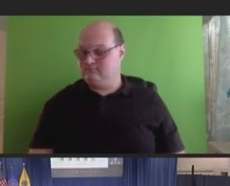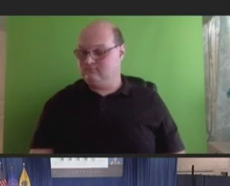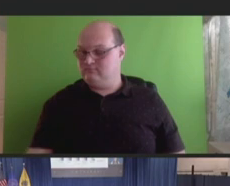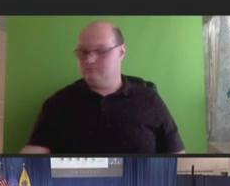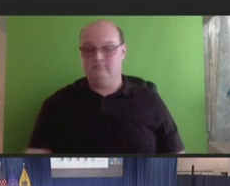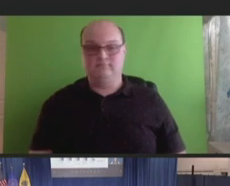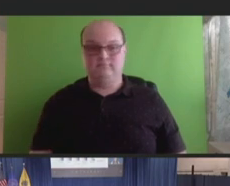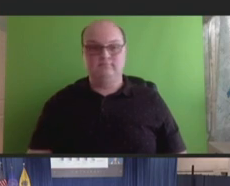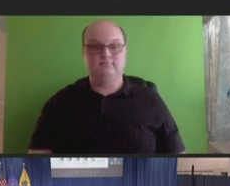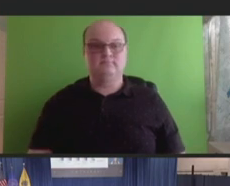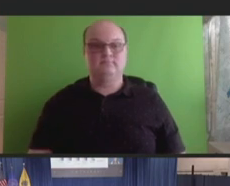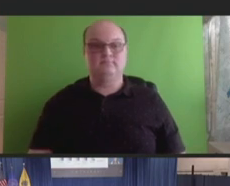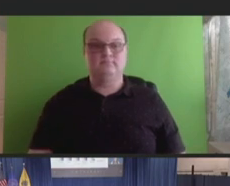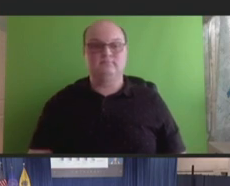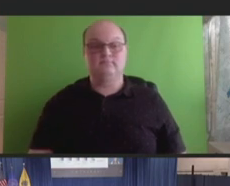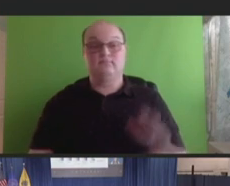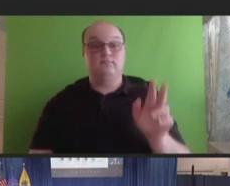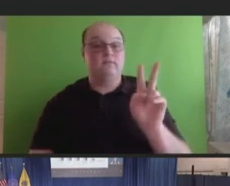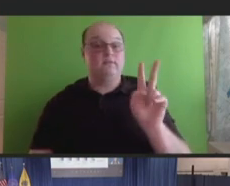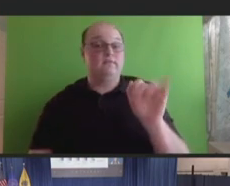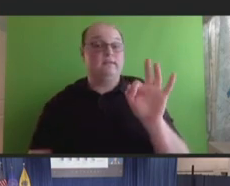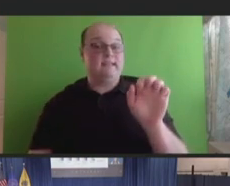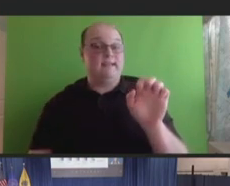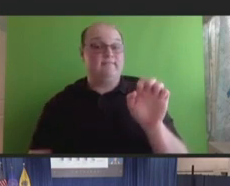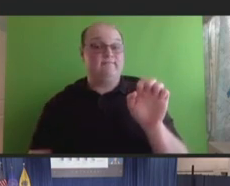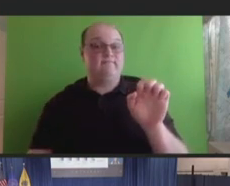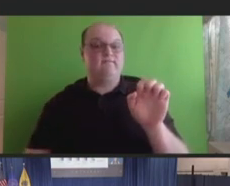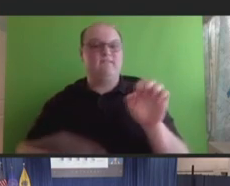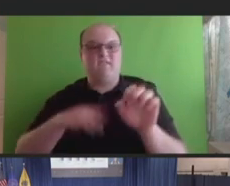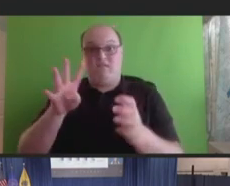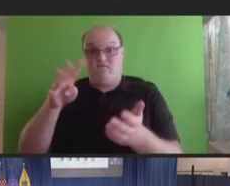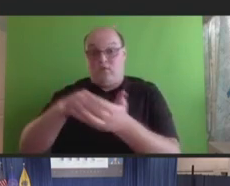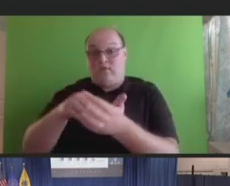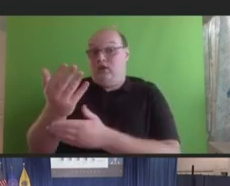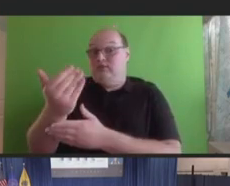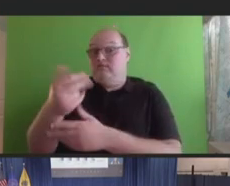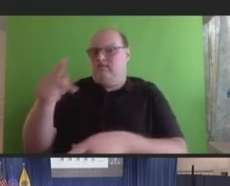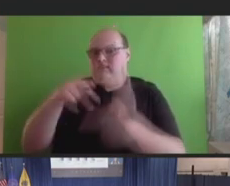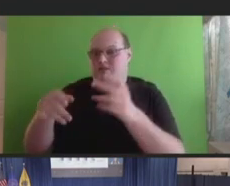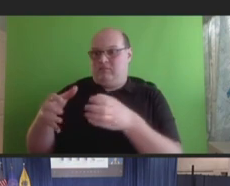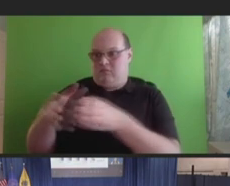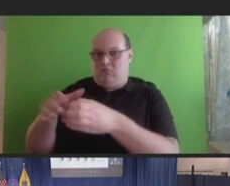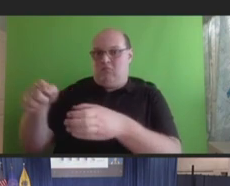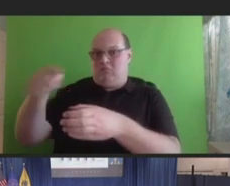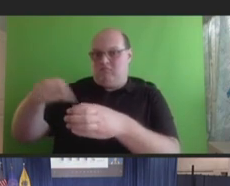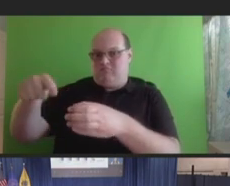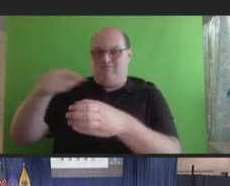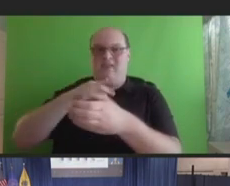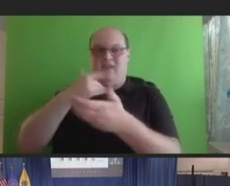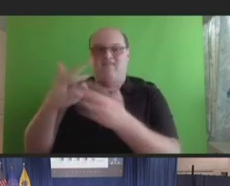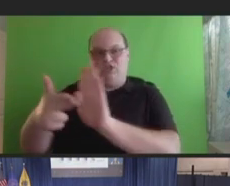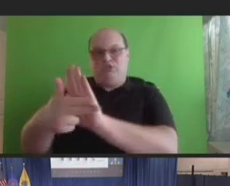So, in V-safe, we identified 4,015 persons who presumed to be immunocompromised based